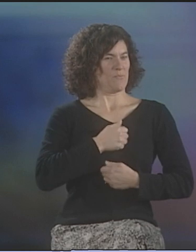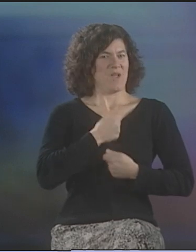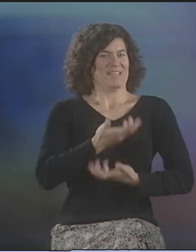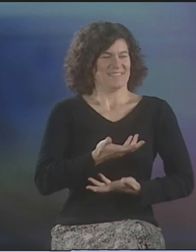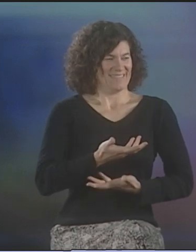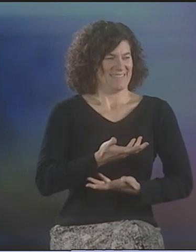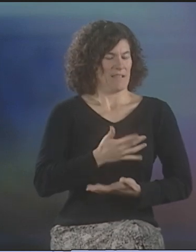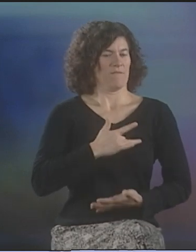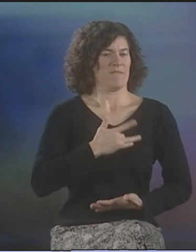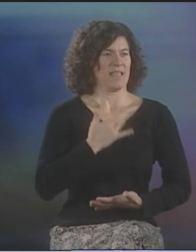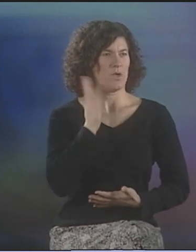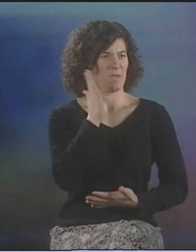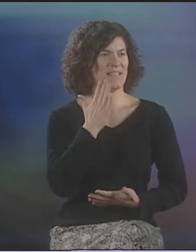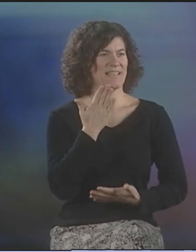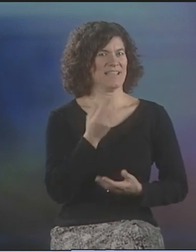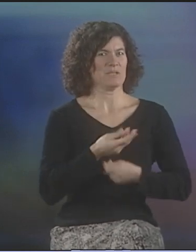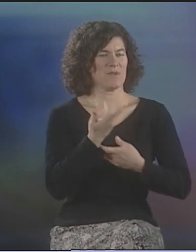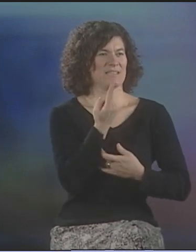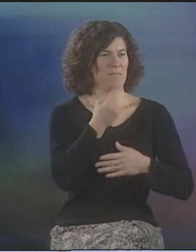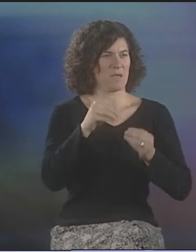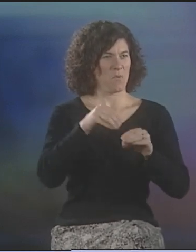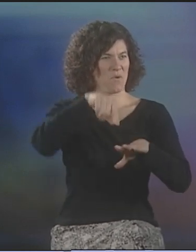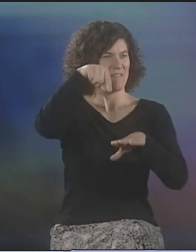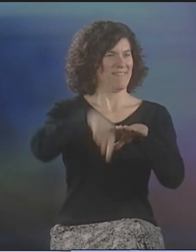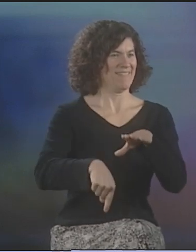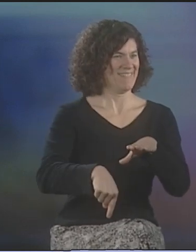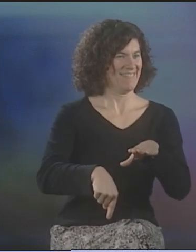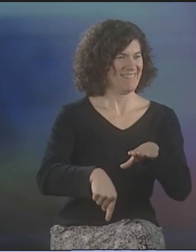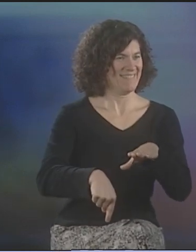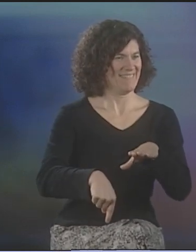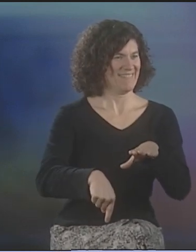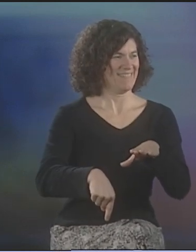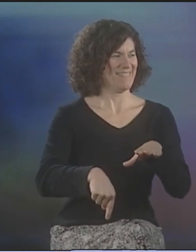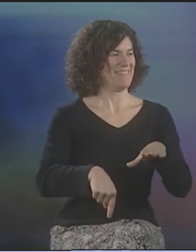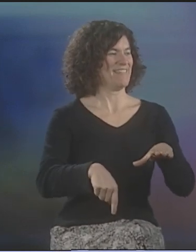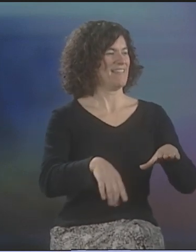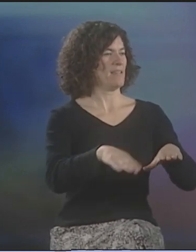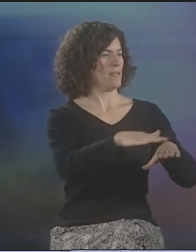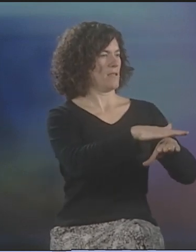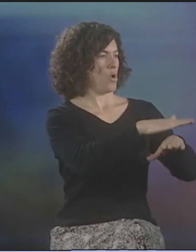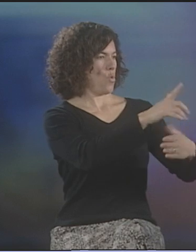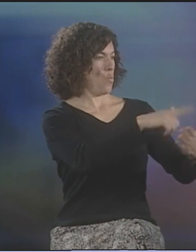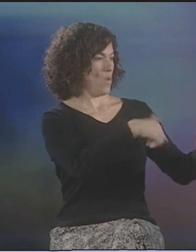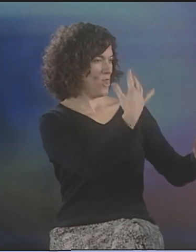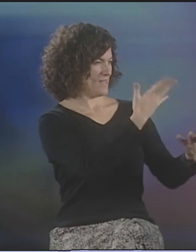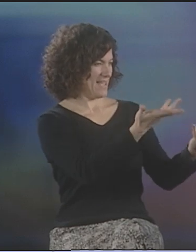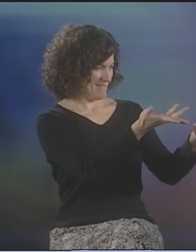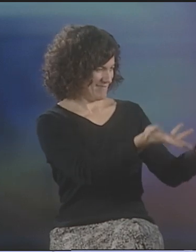THEN YOU'RE ALSO SHOWING ITS ESSENCE AND THAT THERE'S SOMETHING MORE PROFOUND IN THE EVERYDAY.